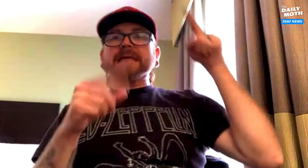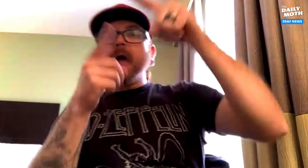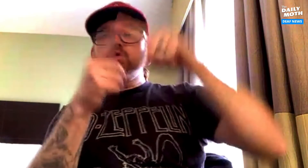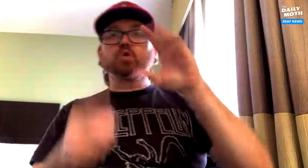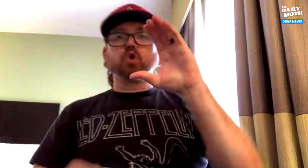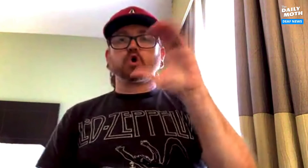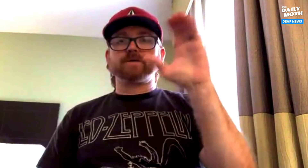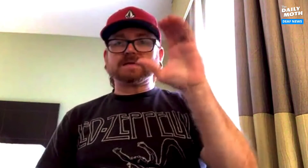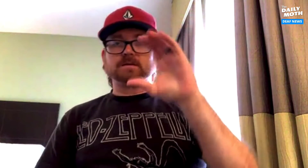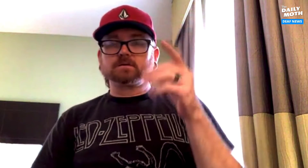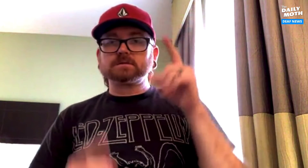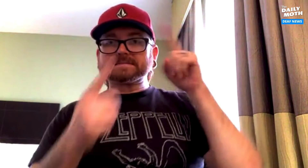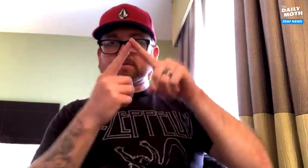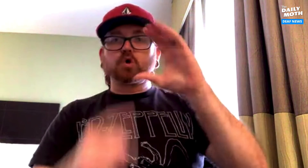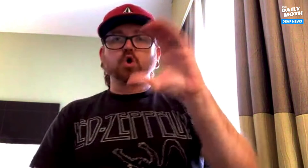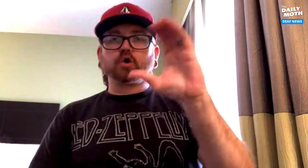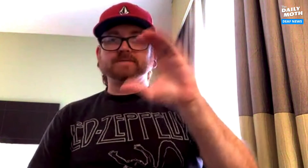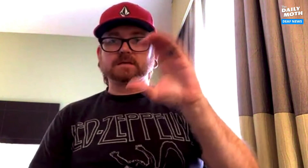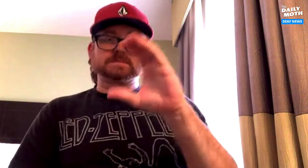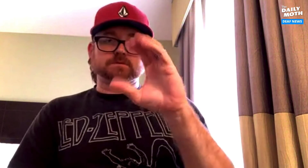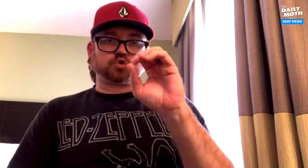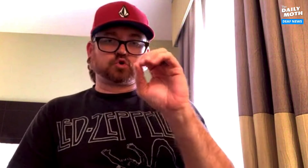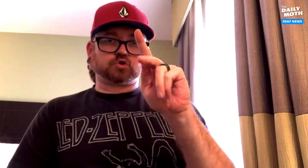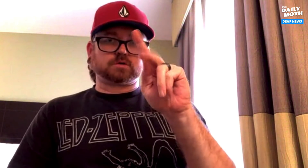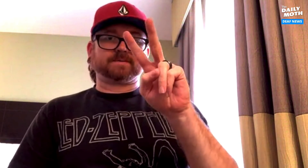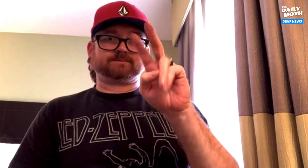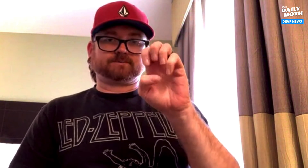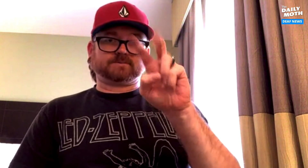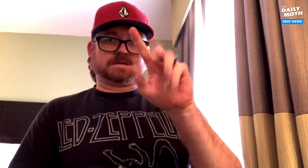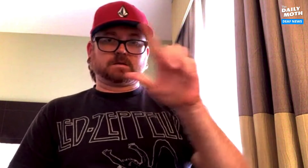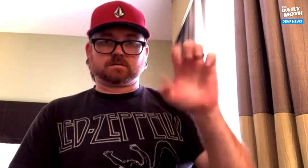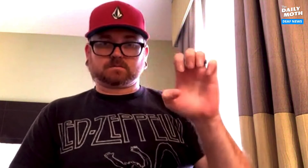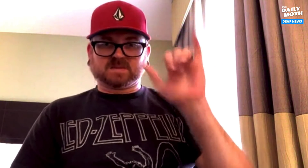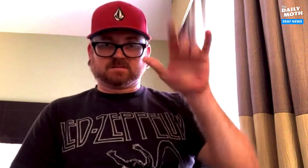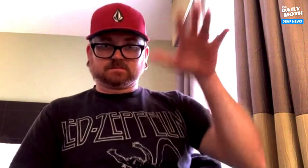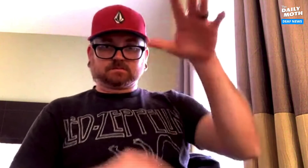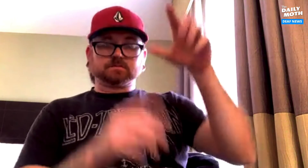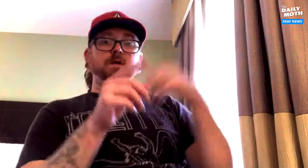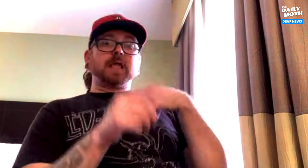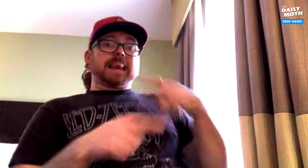surges of electricity flash towards Cookeville.